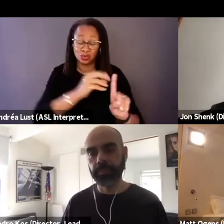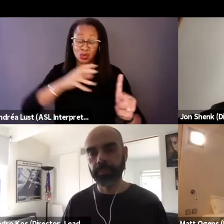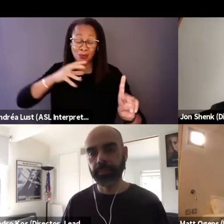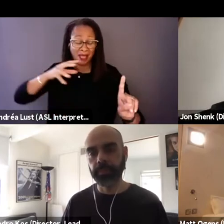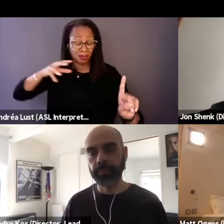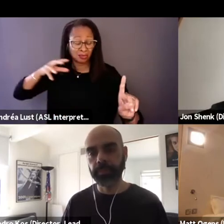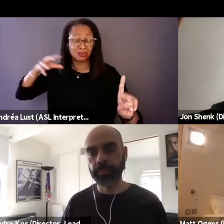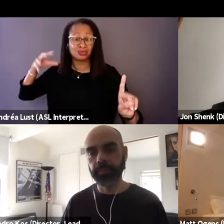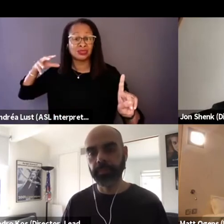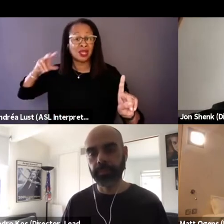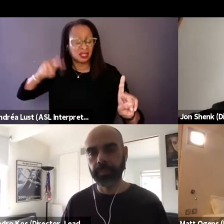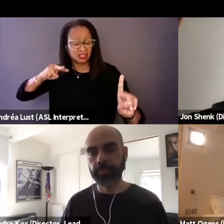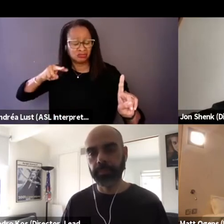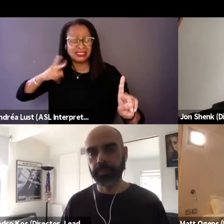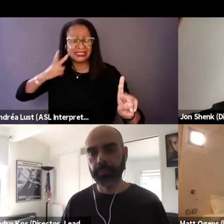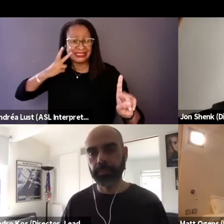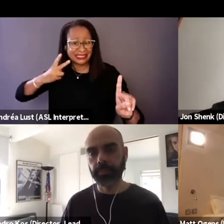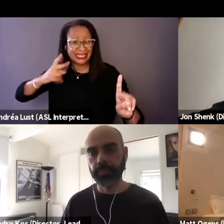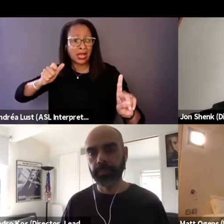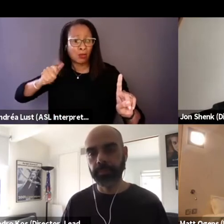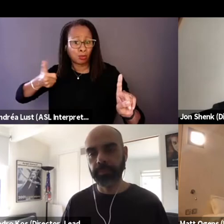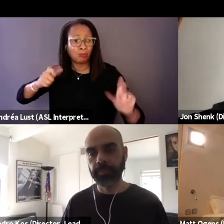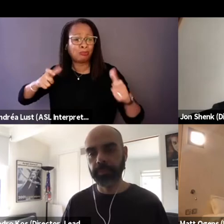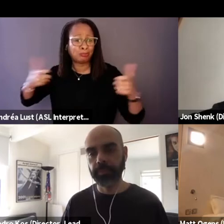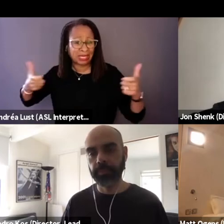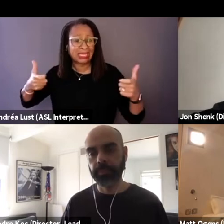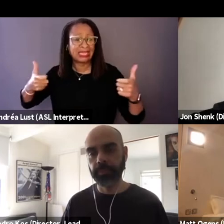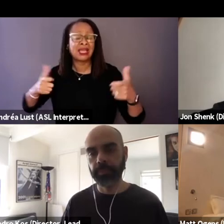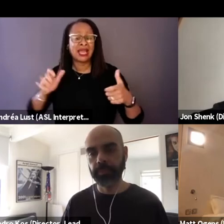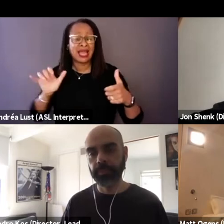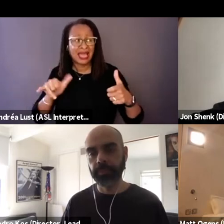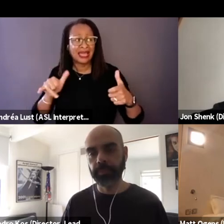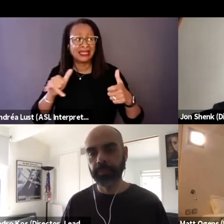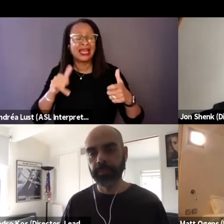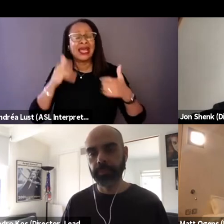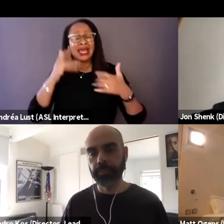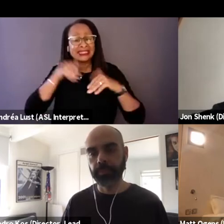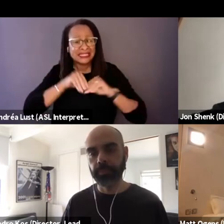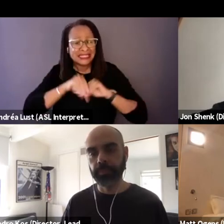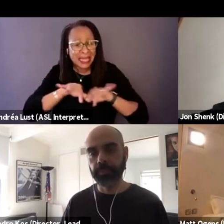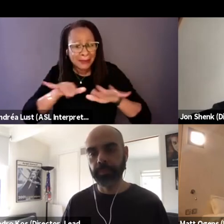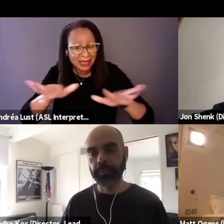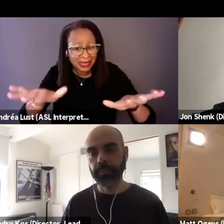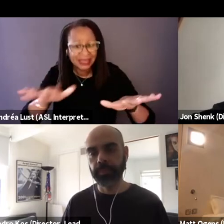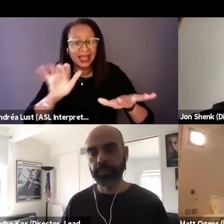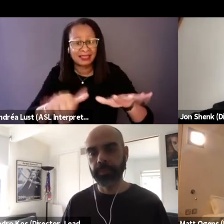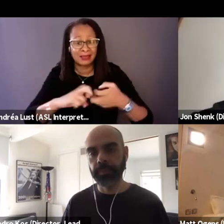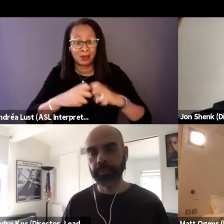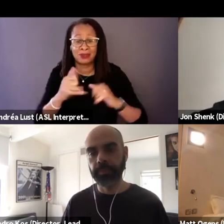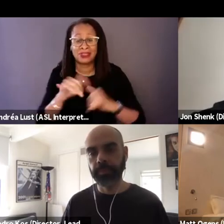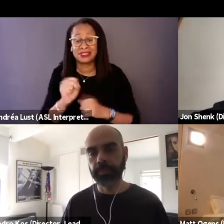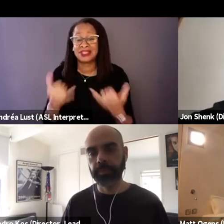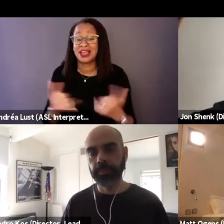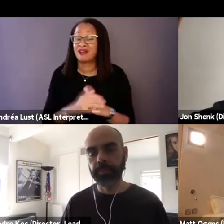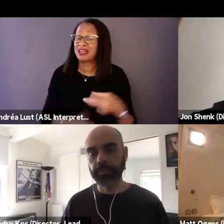just how pervasive and endemic this issue is now. So those are the two things that we set out to do